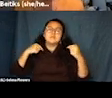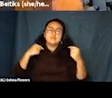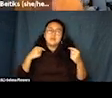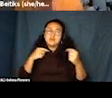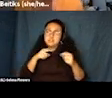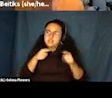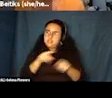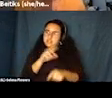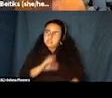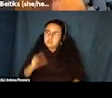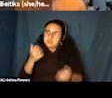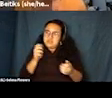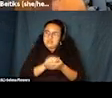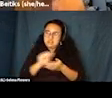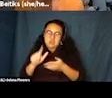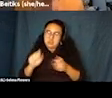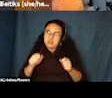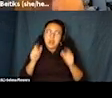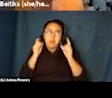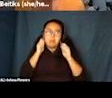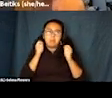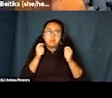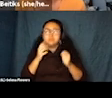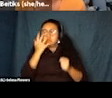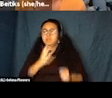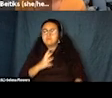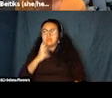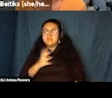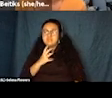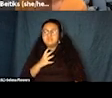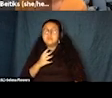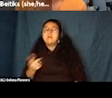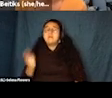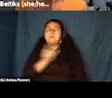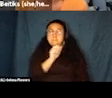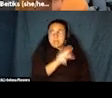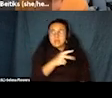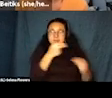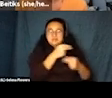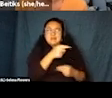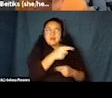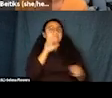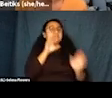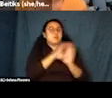Joshua is the principal researcher at Amazon and he shared this quote with me.